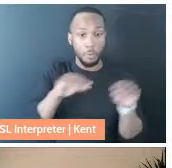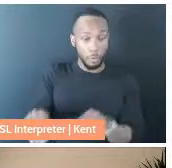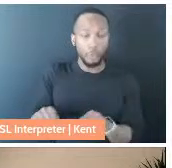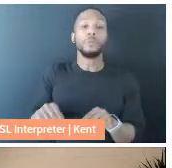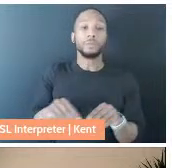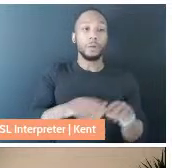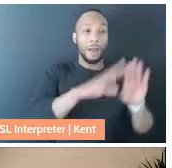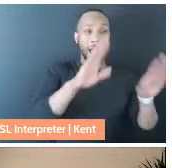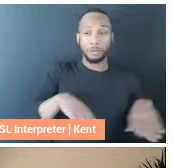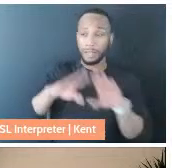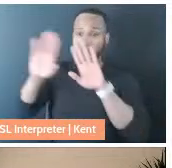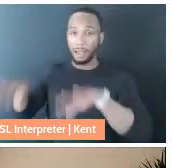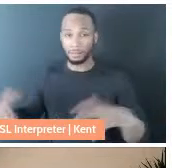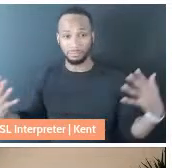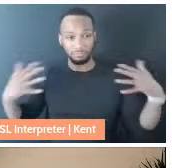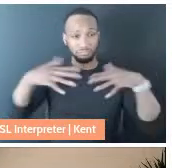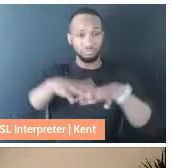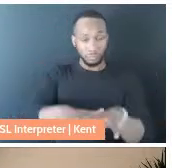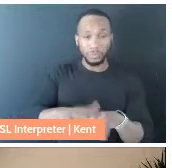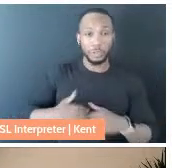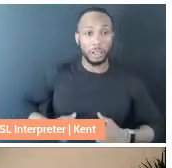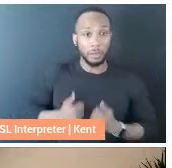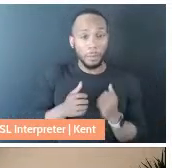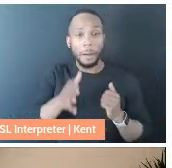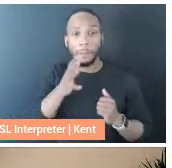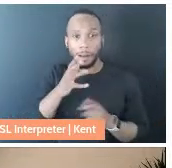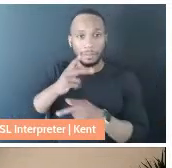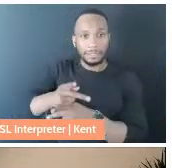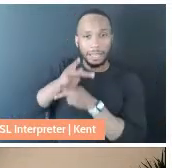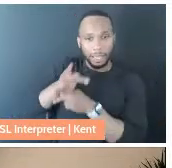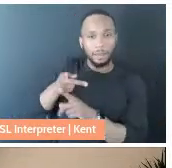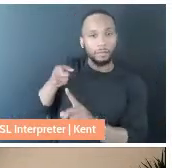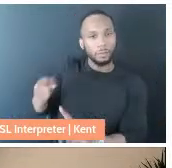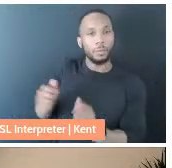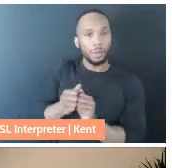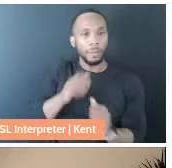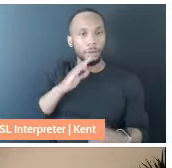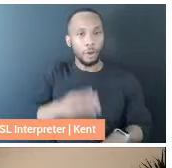I could live with my mom and take care of her, my daughter and I. Friends from all